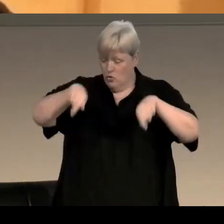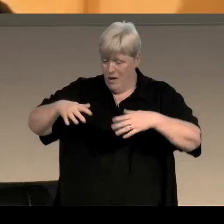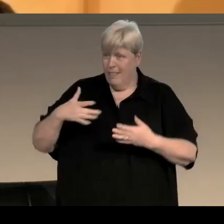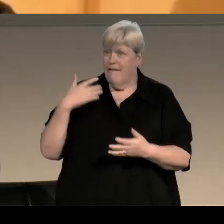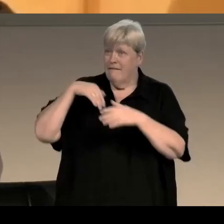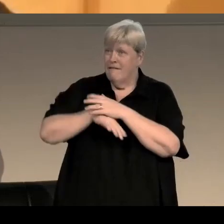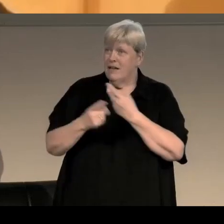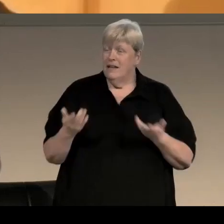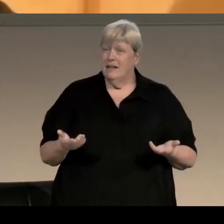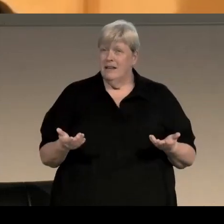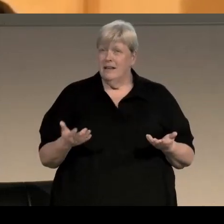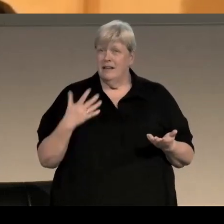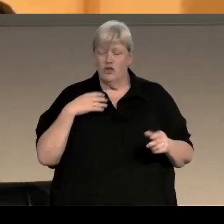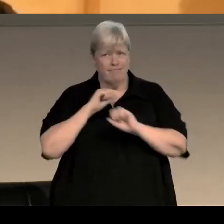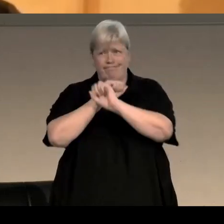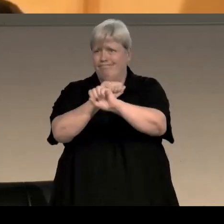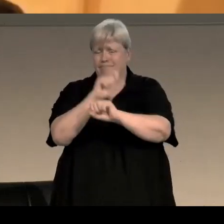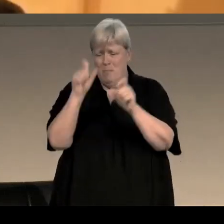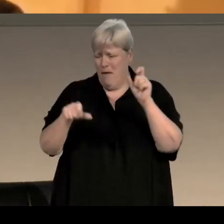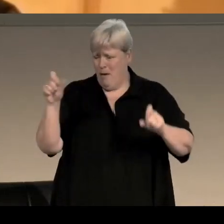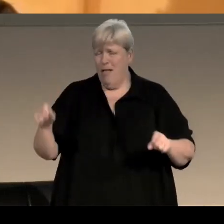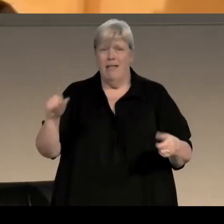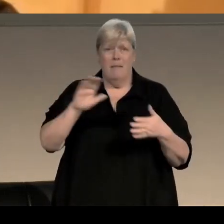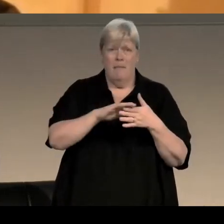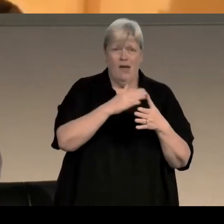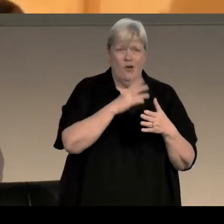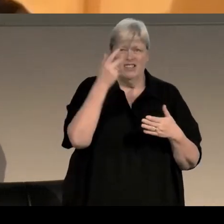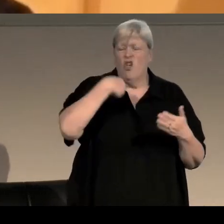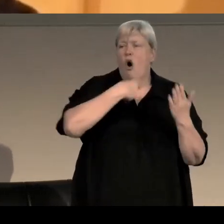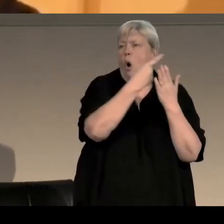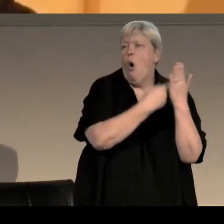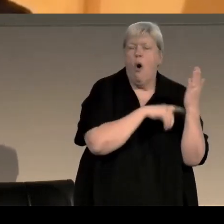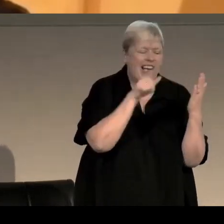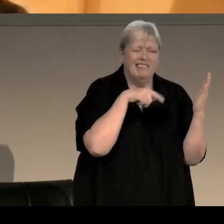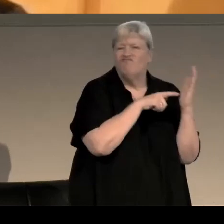and doesn't exclude people because they're not in the ruling class as it were, they're not the